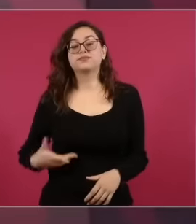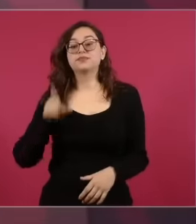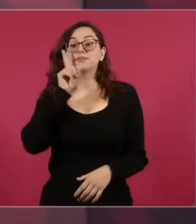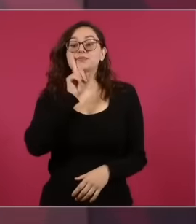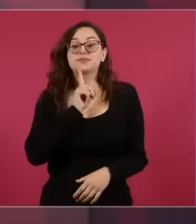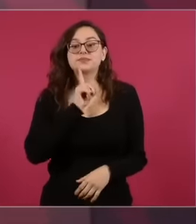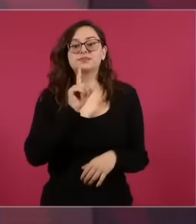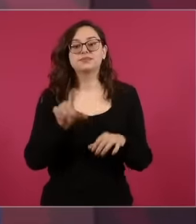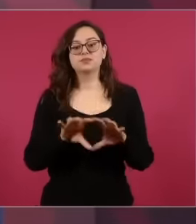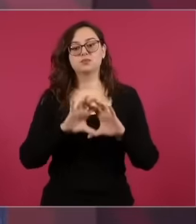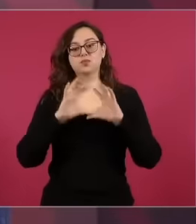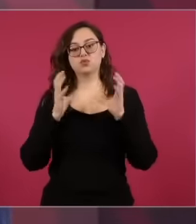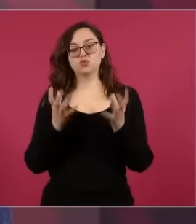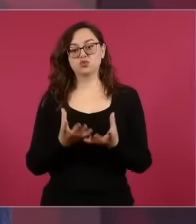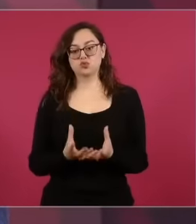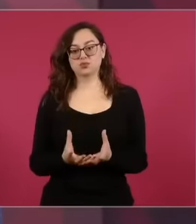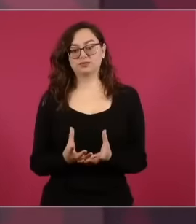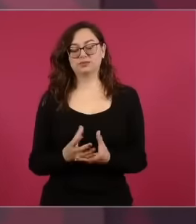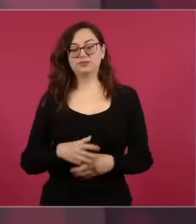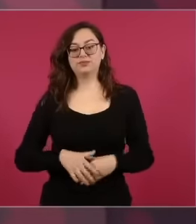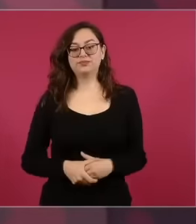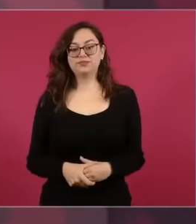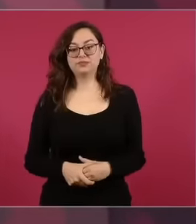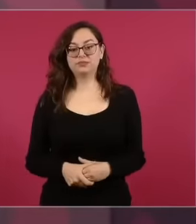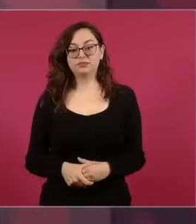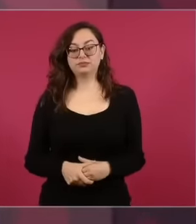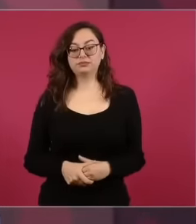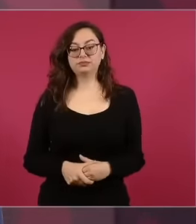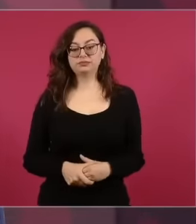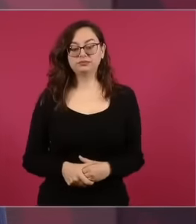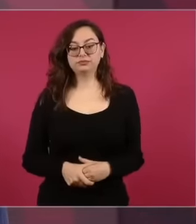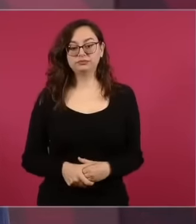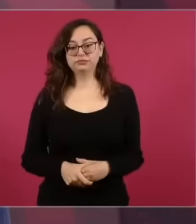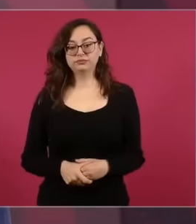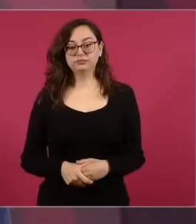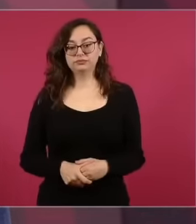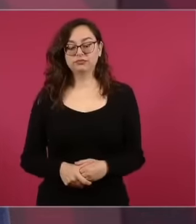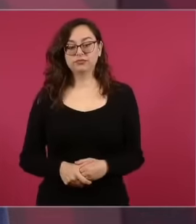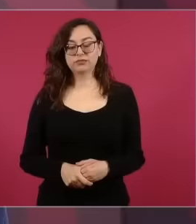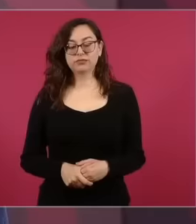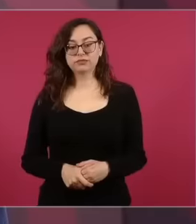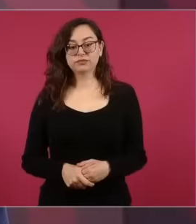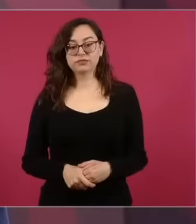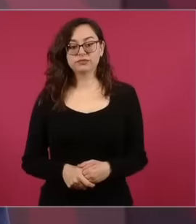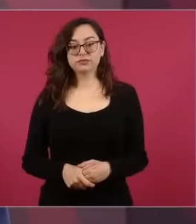world, nothing